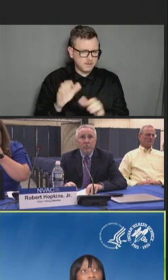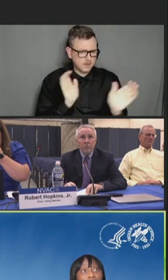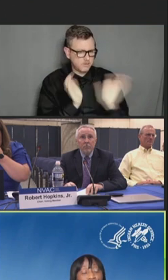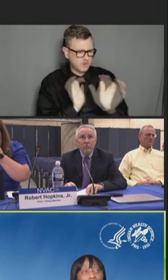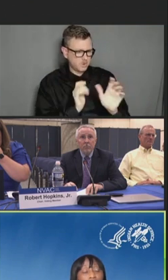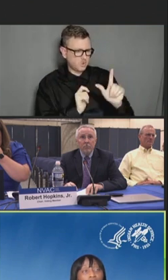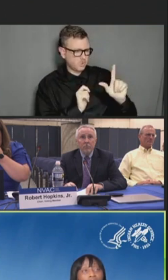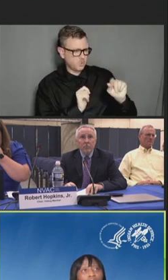season.